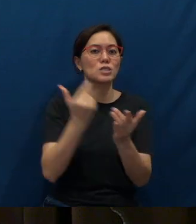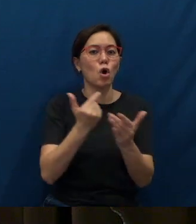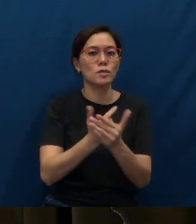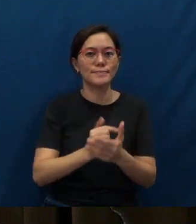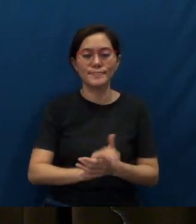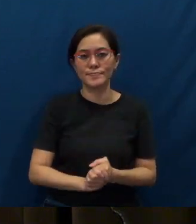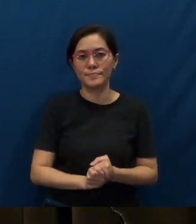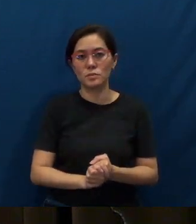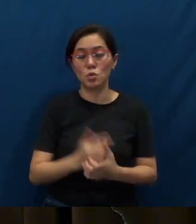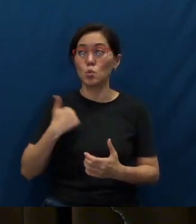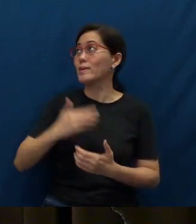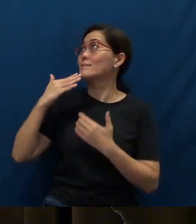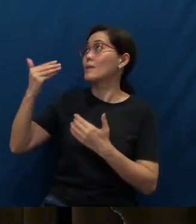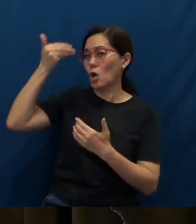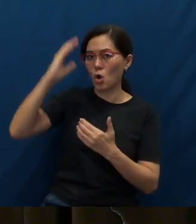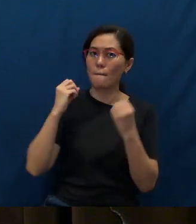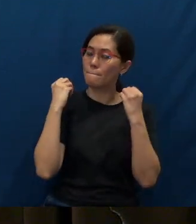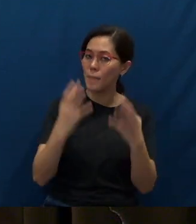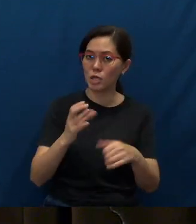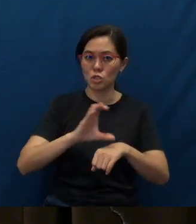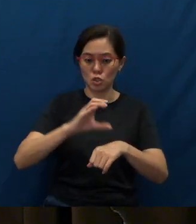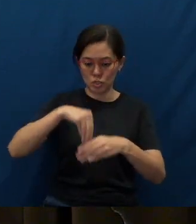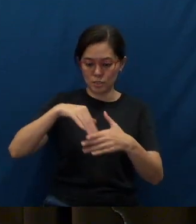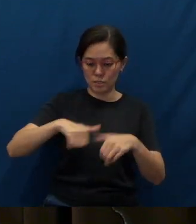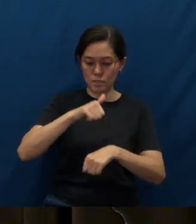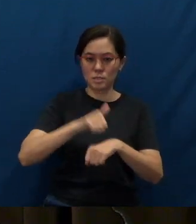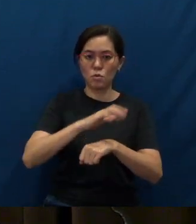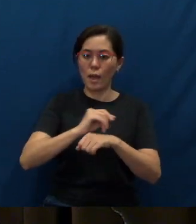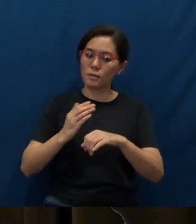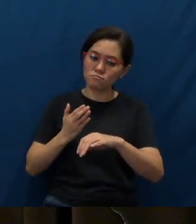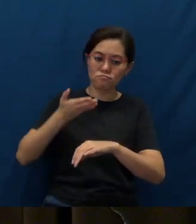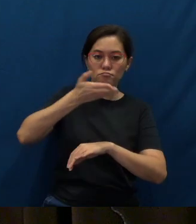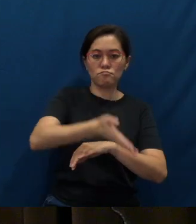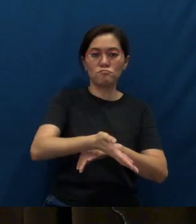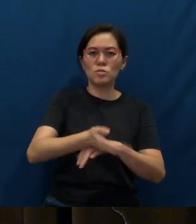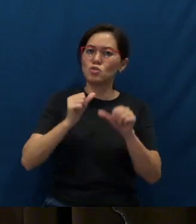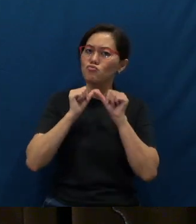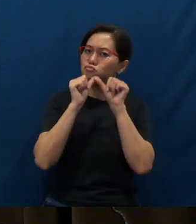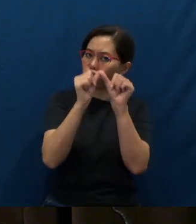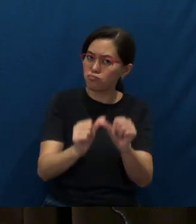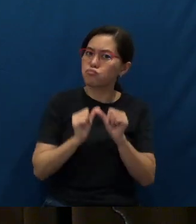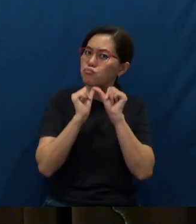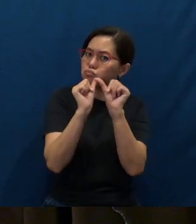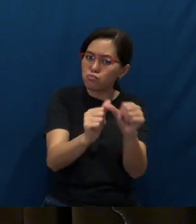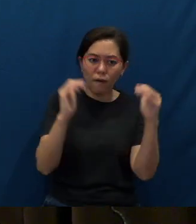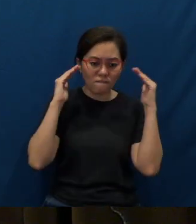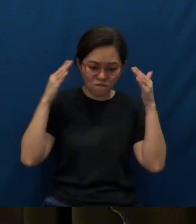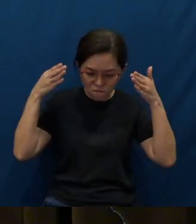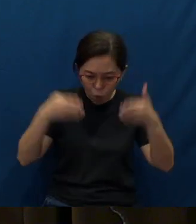And we thank God that many churches in Singapore and beyond are continuing to focus on this mission.